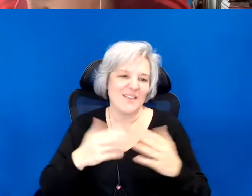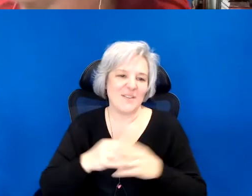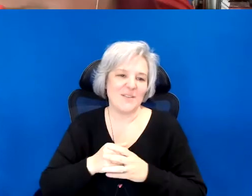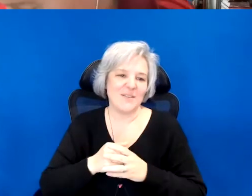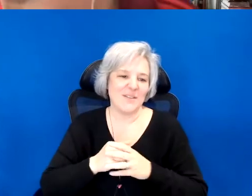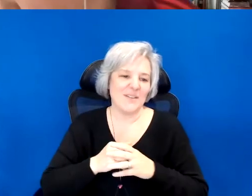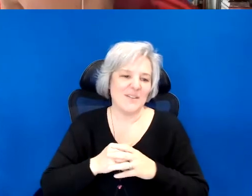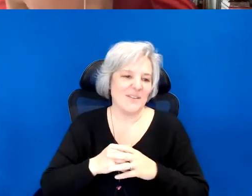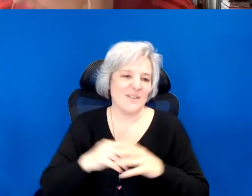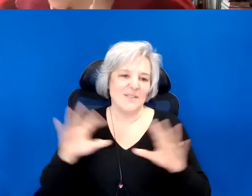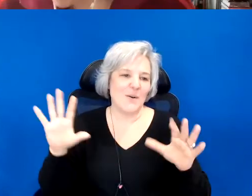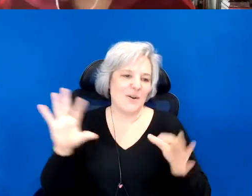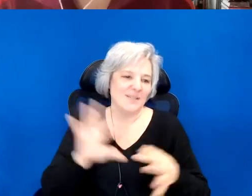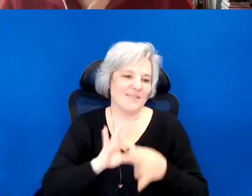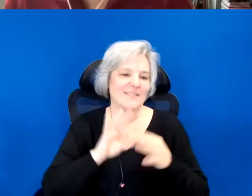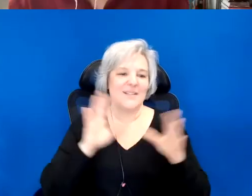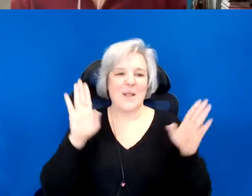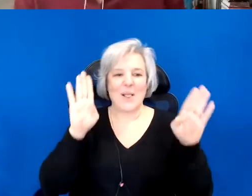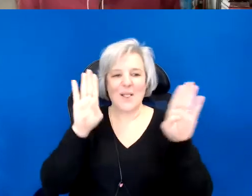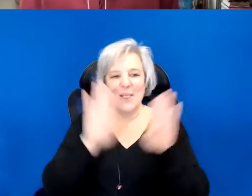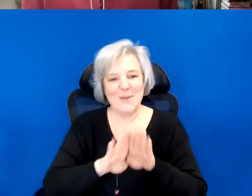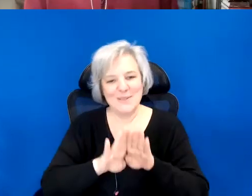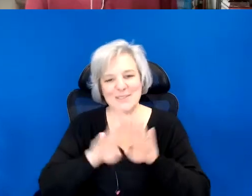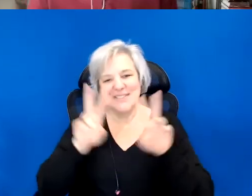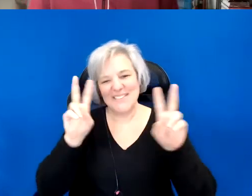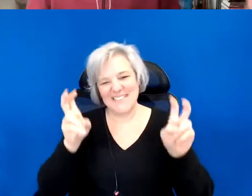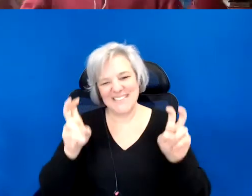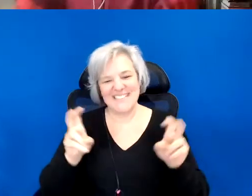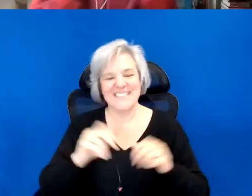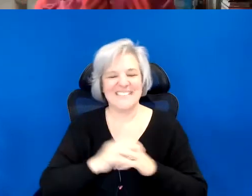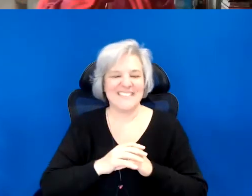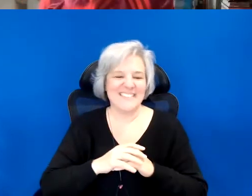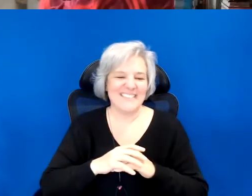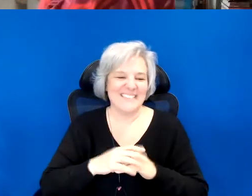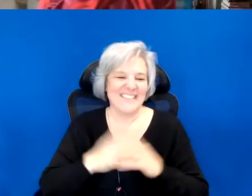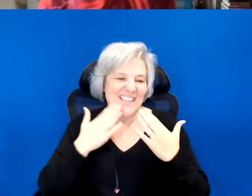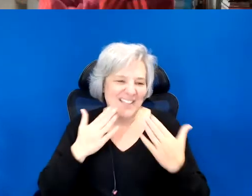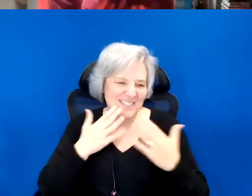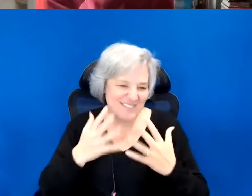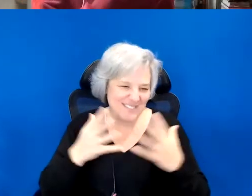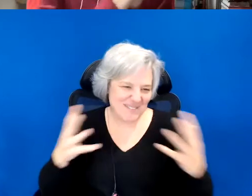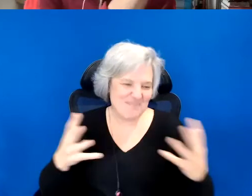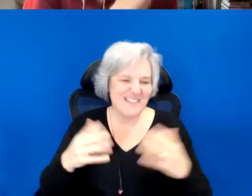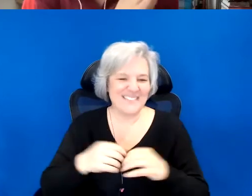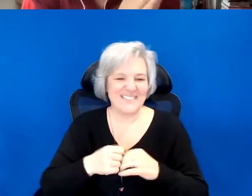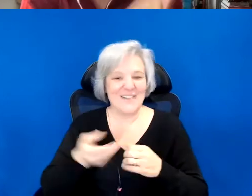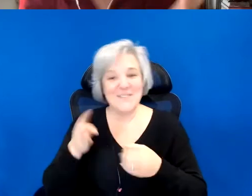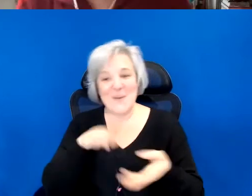us back to closures, and and closures, and folding.